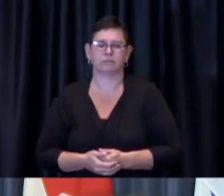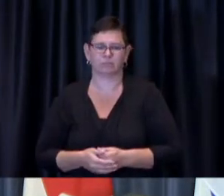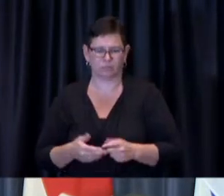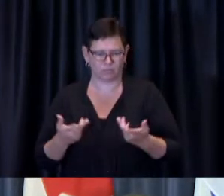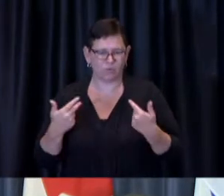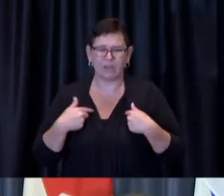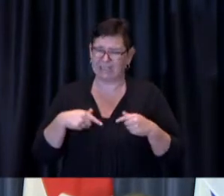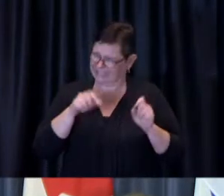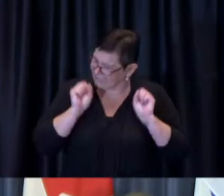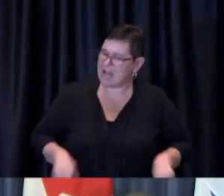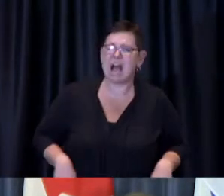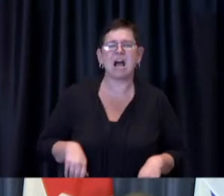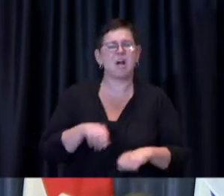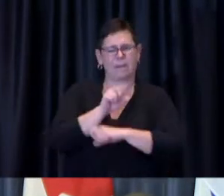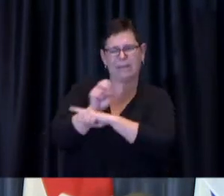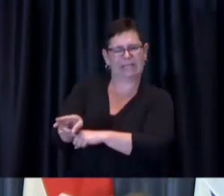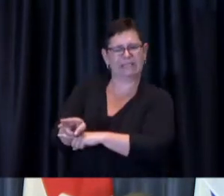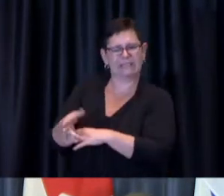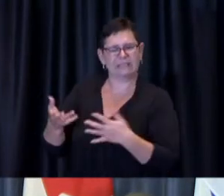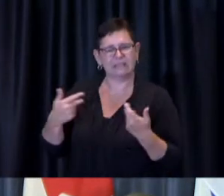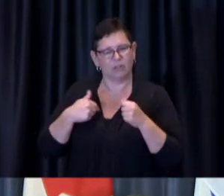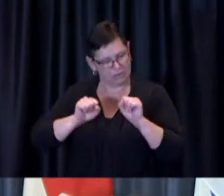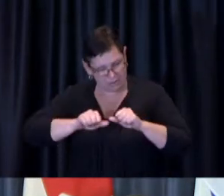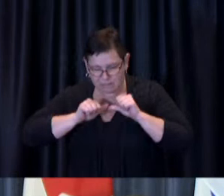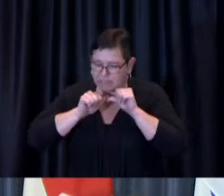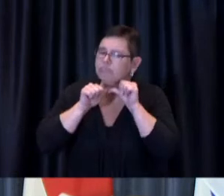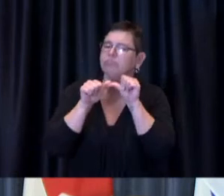effort it gets harder and harder as you get the numbers up and up and the numbers are going well